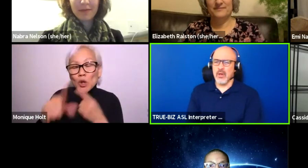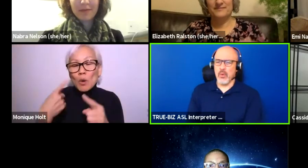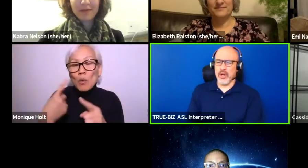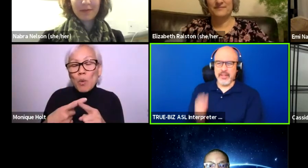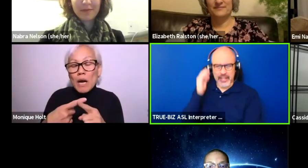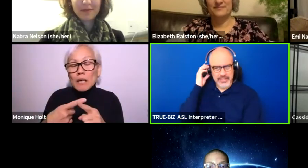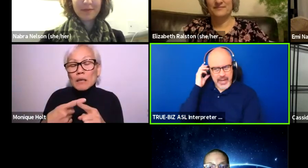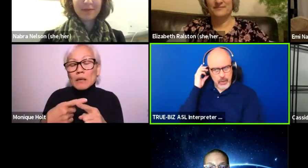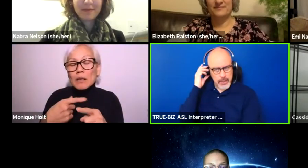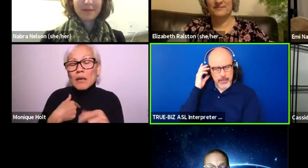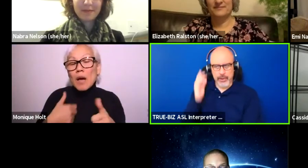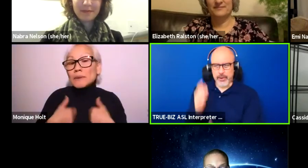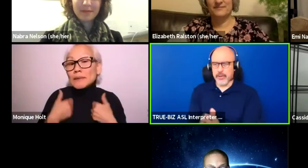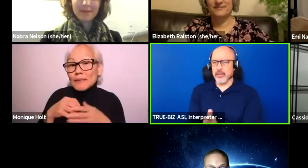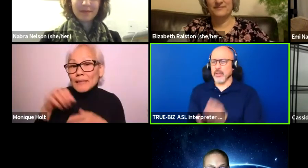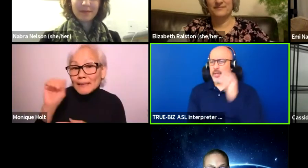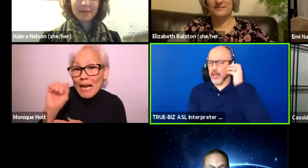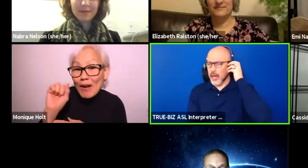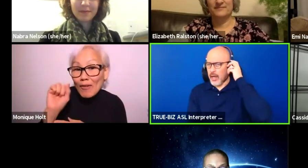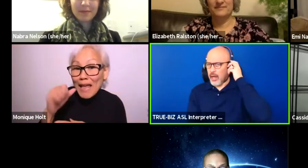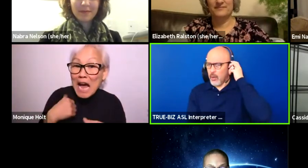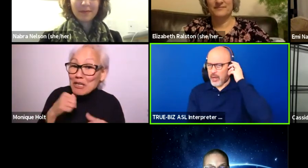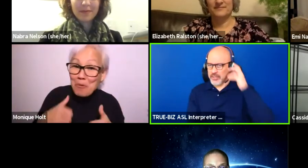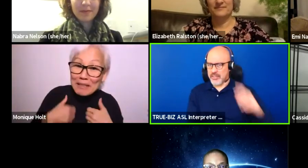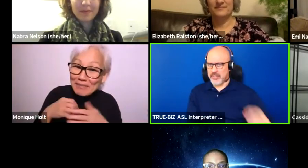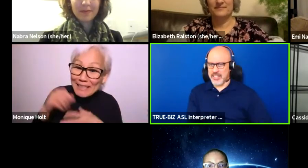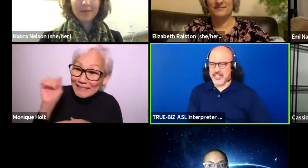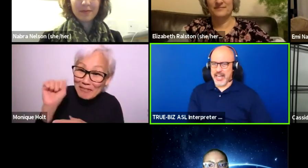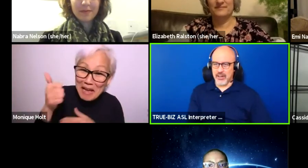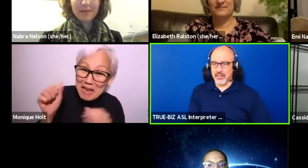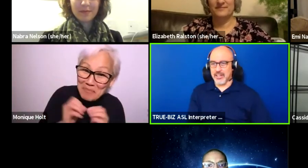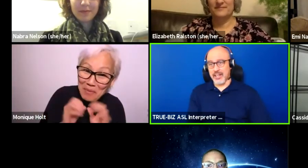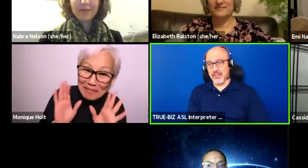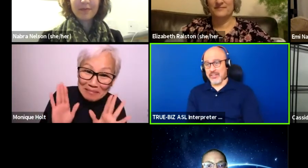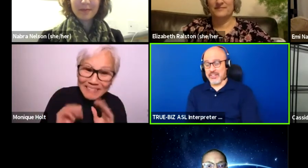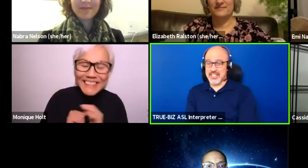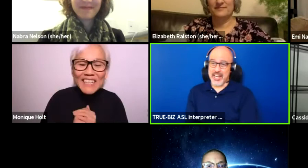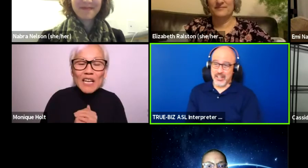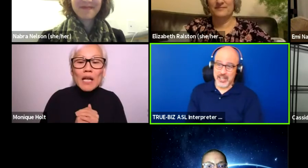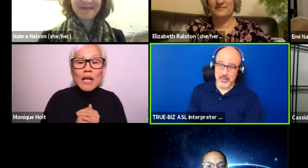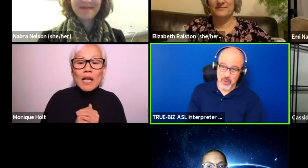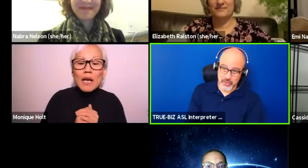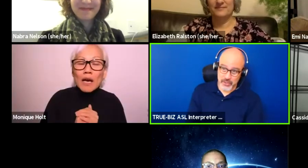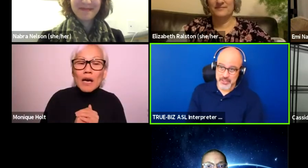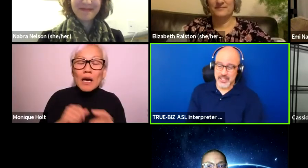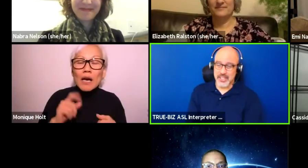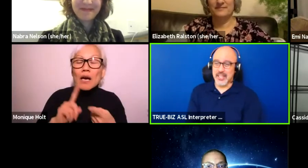One of the things that I remember when I was living in Seattle, I don't live in Seattle anymore, folks,